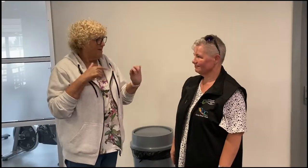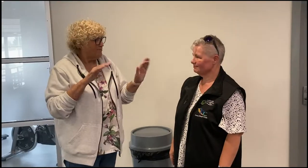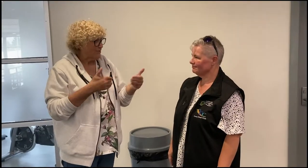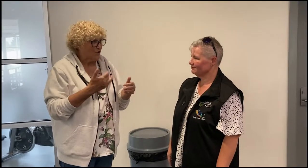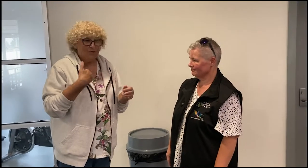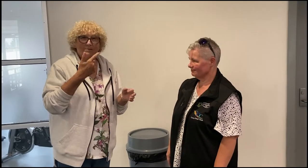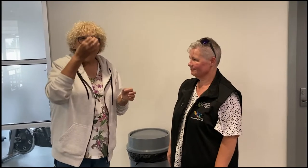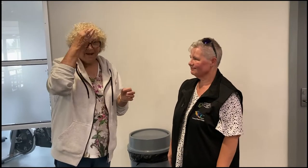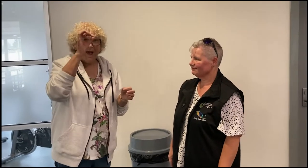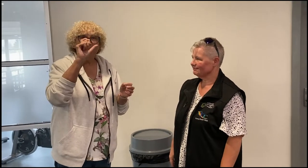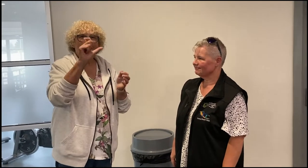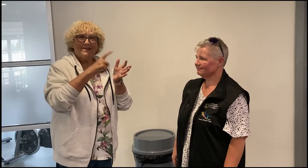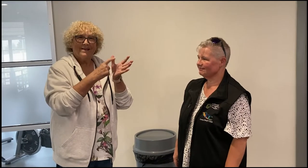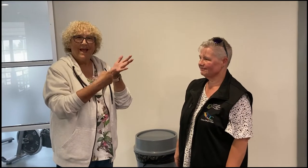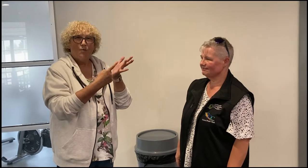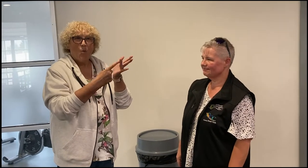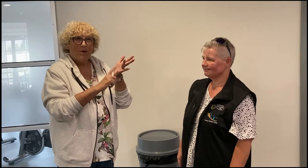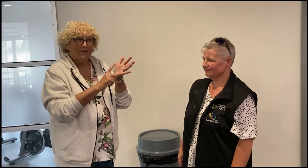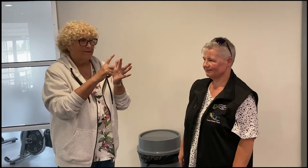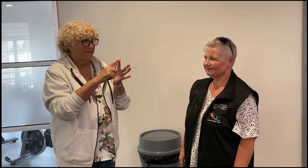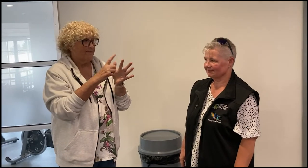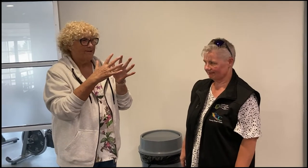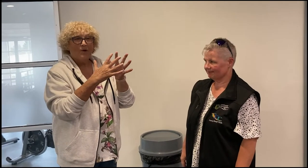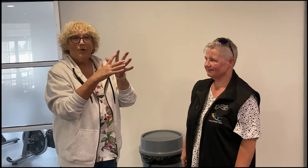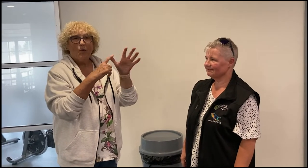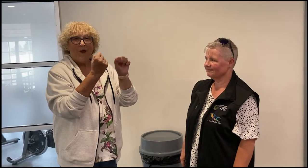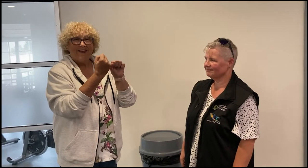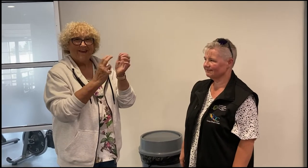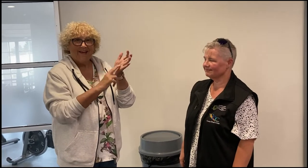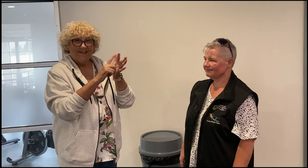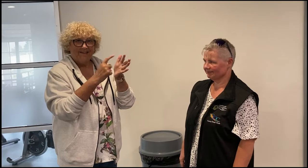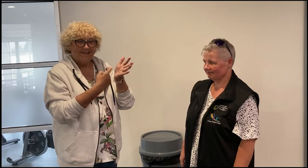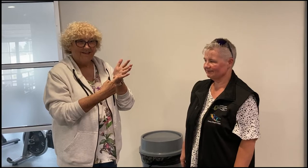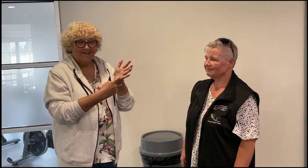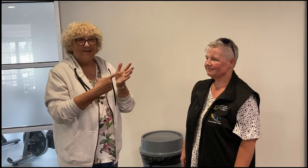Hello, my name is Carole Wagner